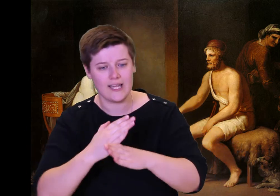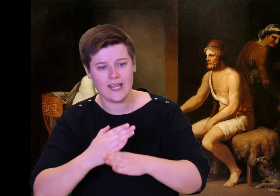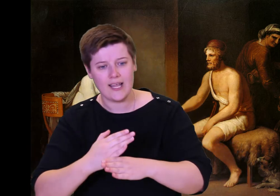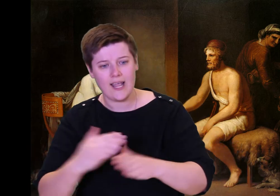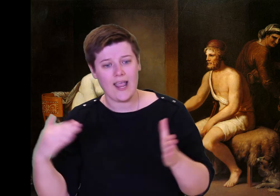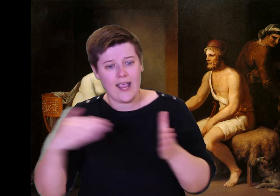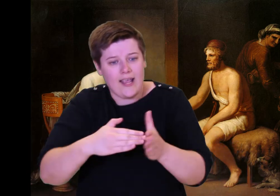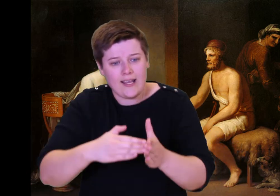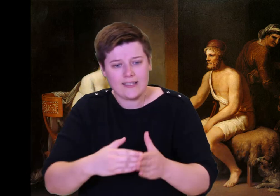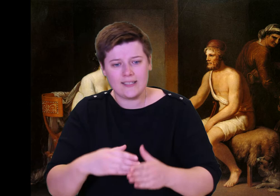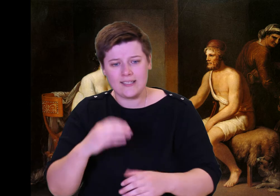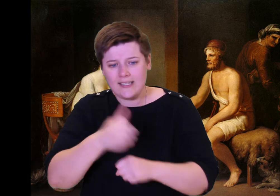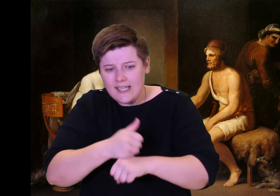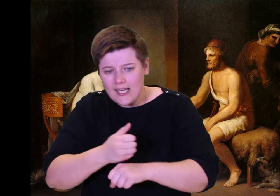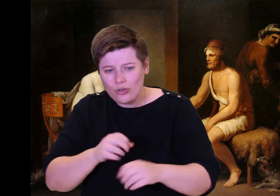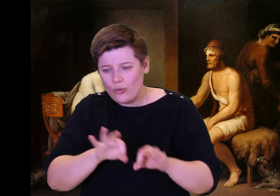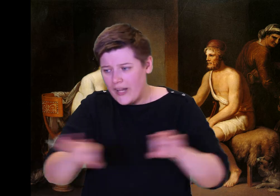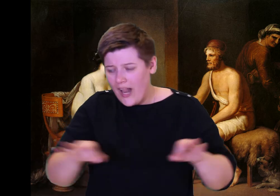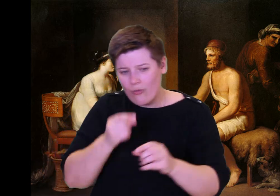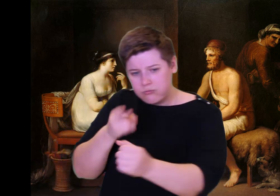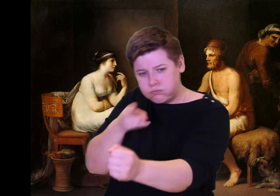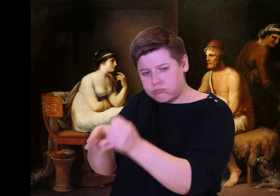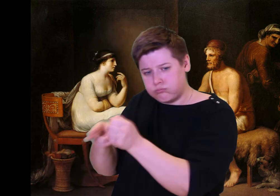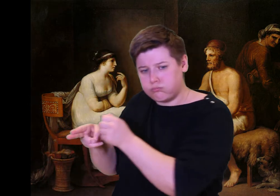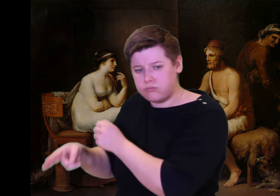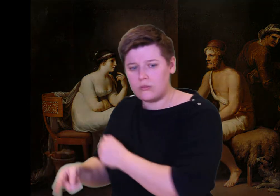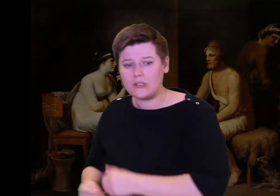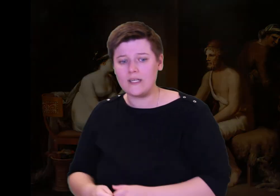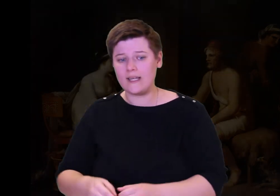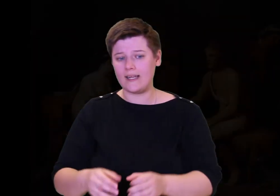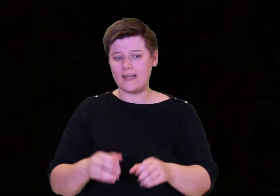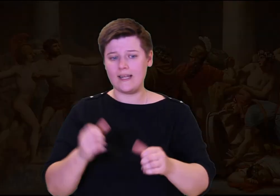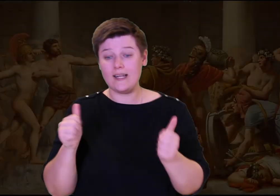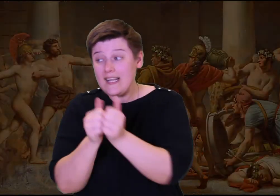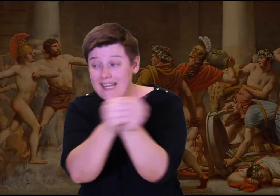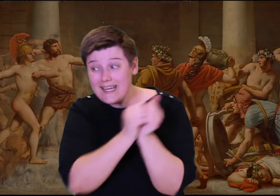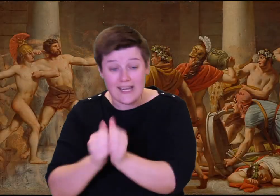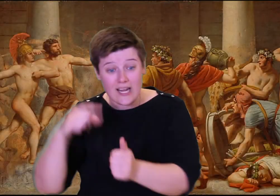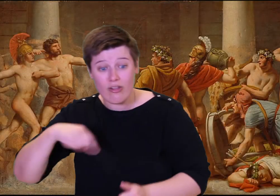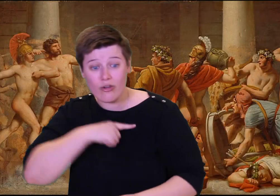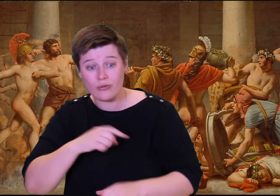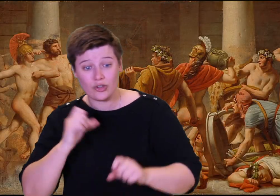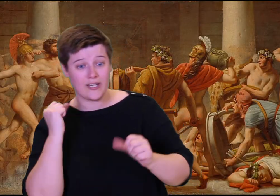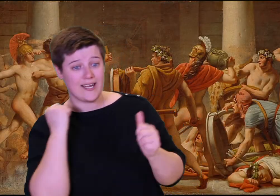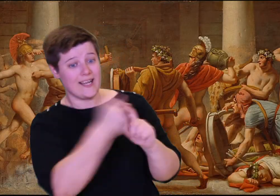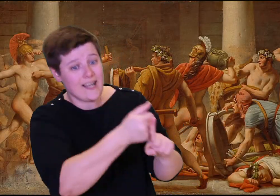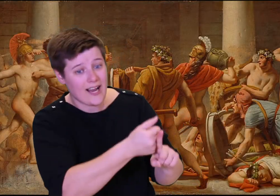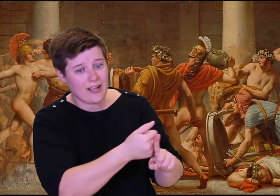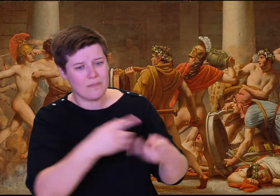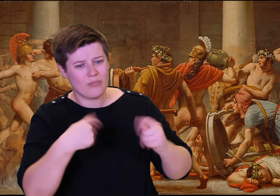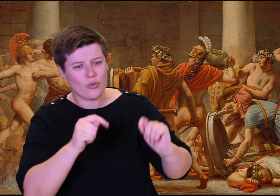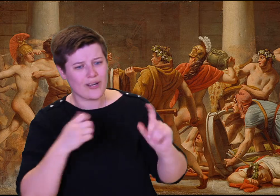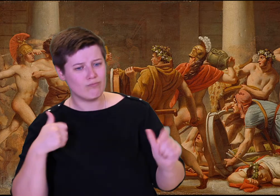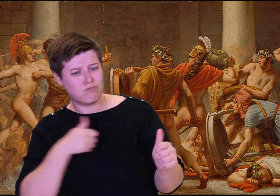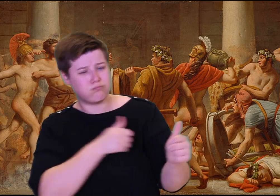Odysseus saw through him. With a glare, he told him, "Even if you give me all your